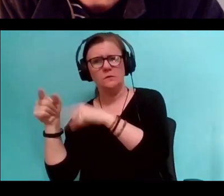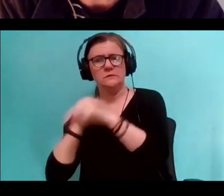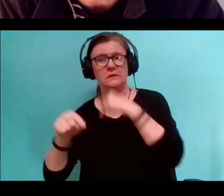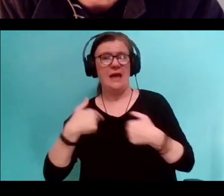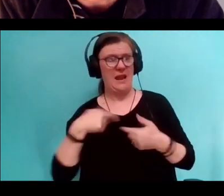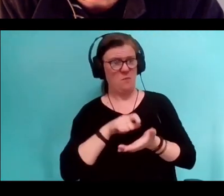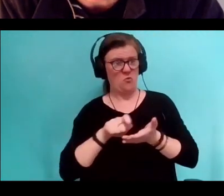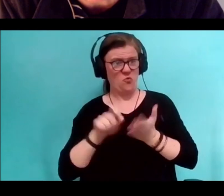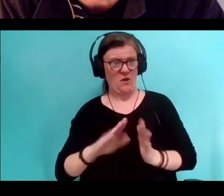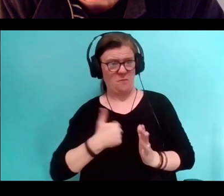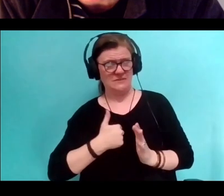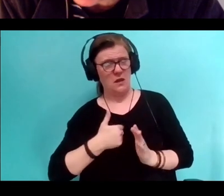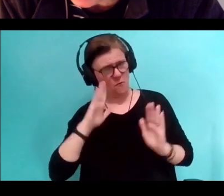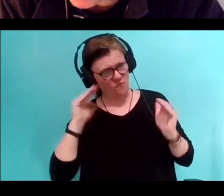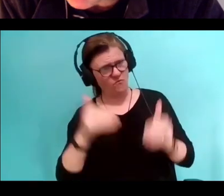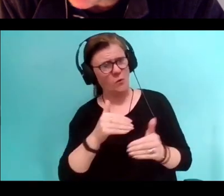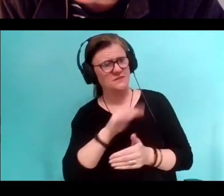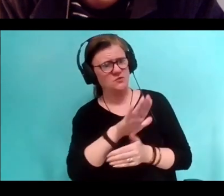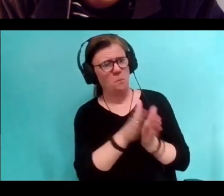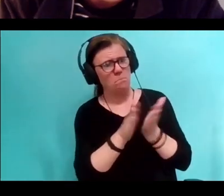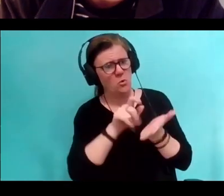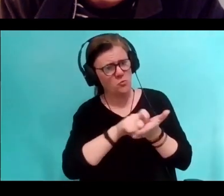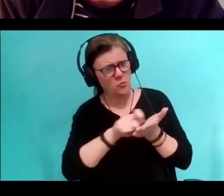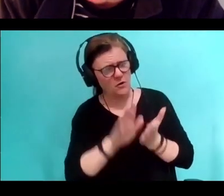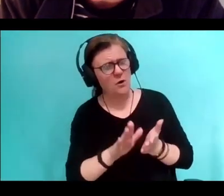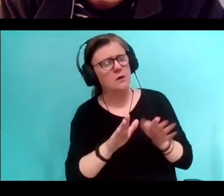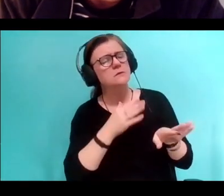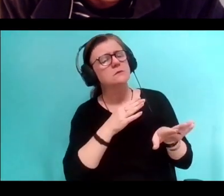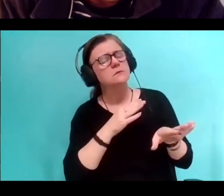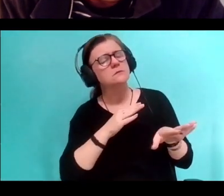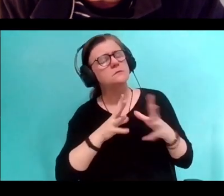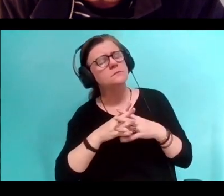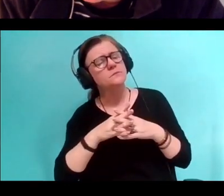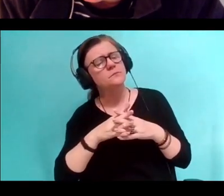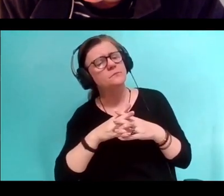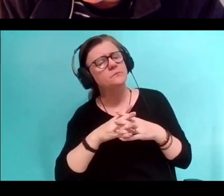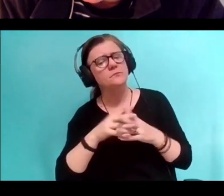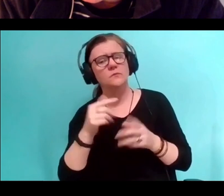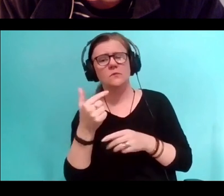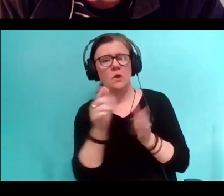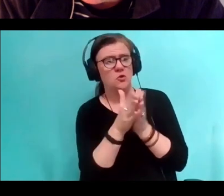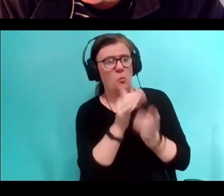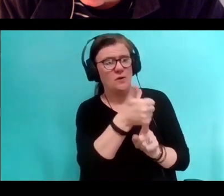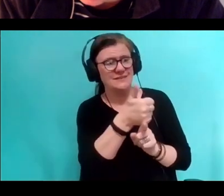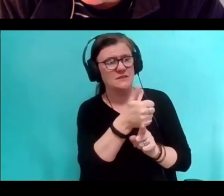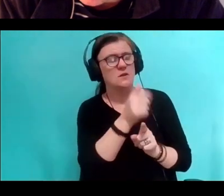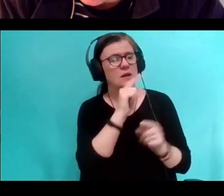I'd like to go straight for the writing a question, which goes like this. "Golem Girl," is built of stories and anecdotes